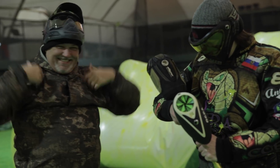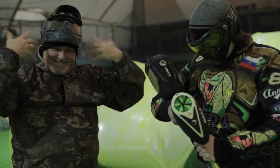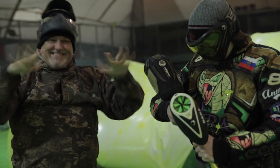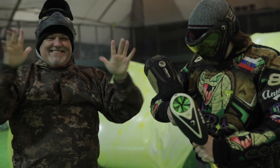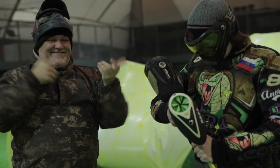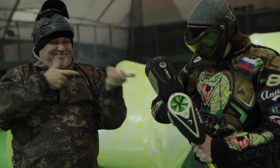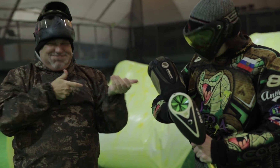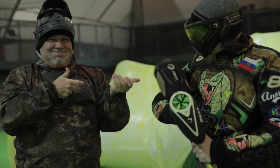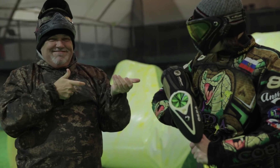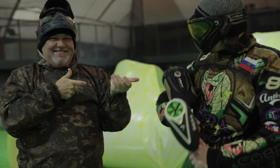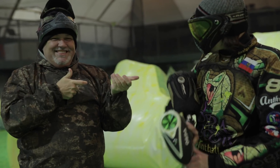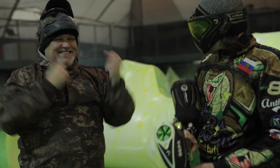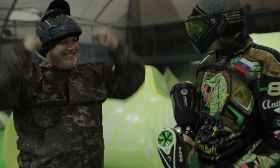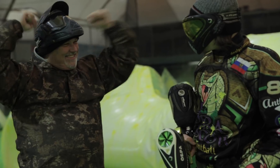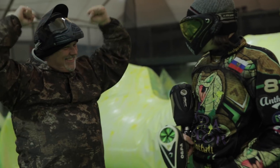I finally got to shoot a paintball gun!